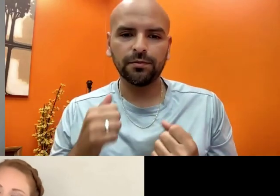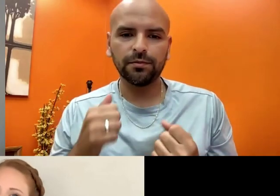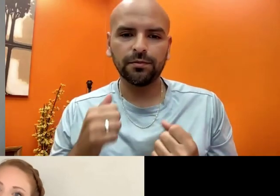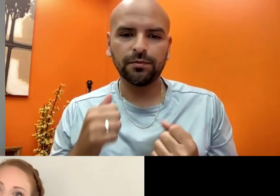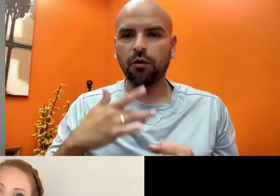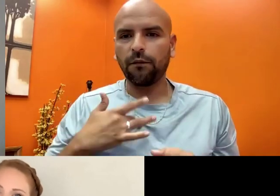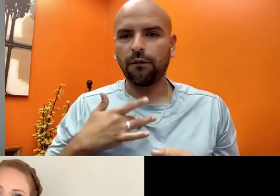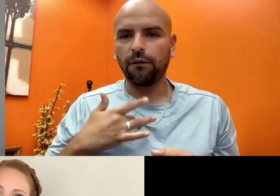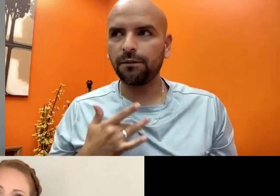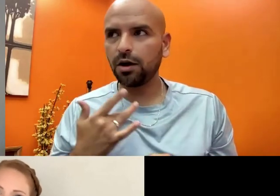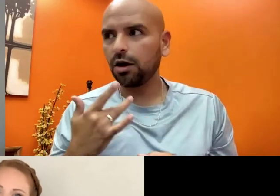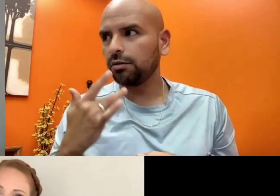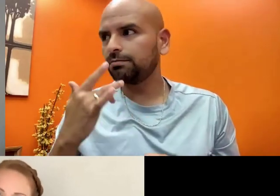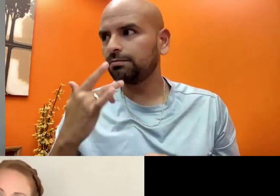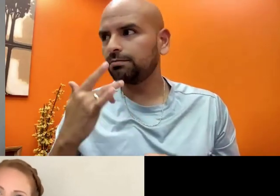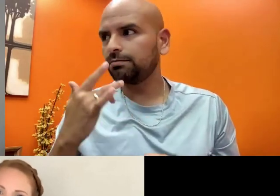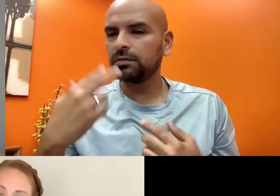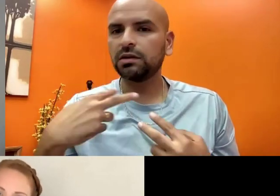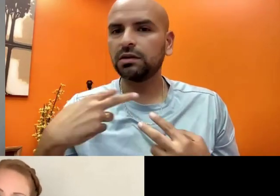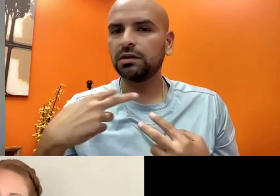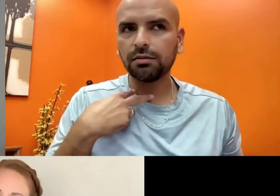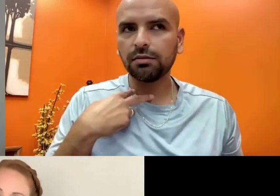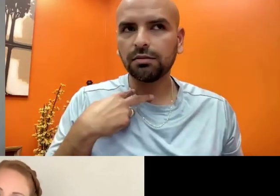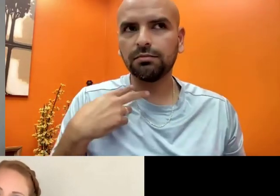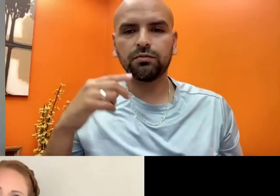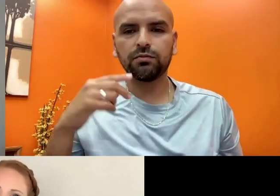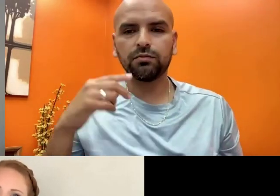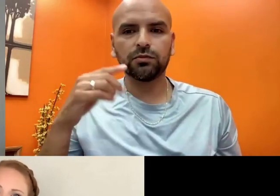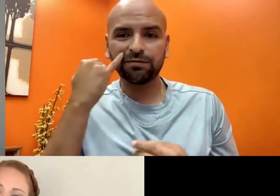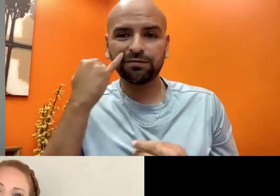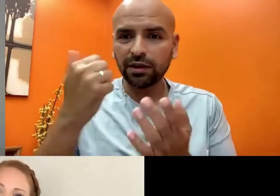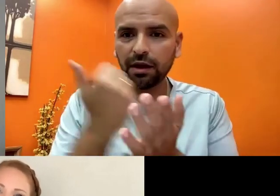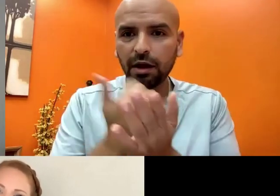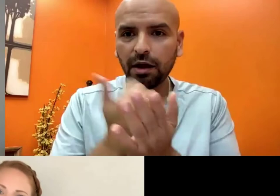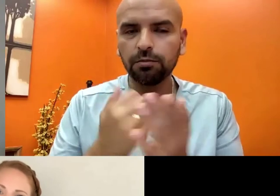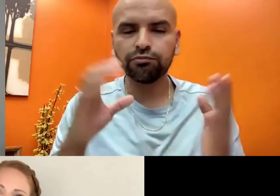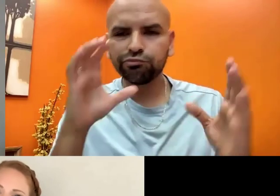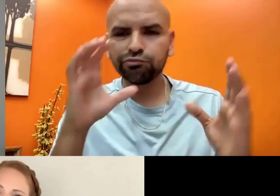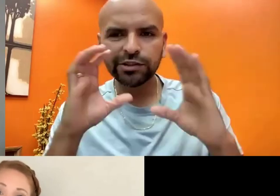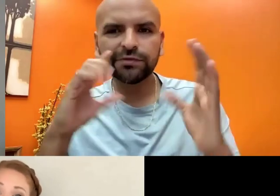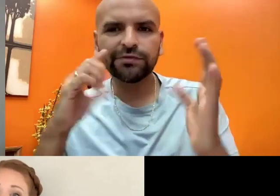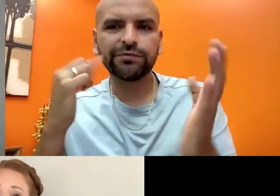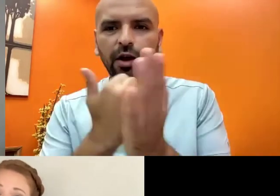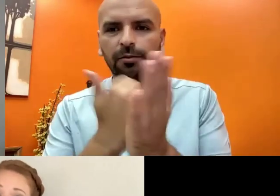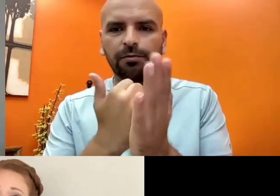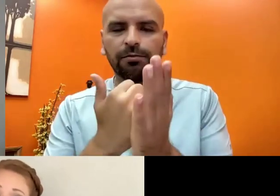word-of-mouth, you know, how to get them to open up an account and to help them realize that they're not stuck.